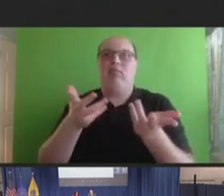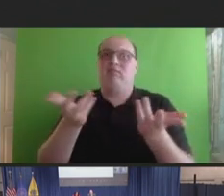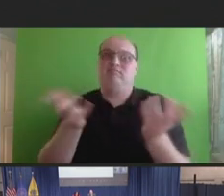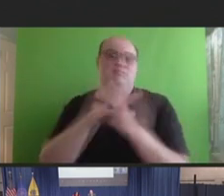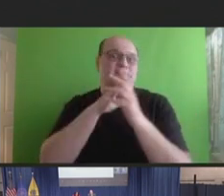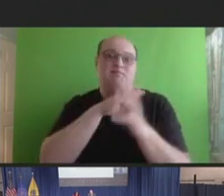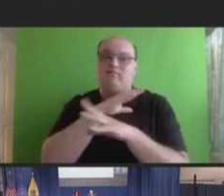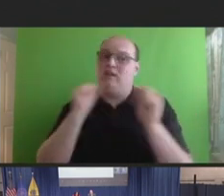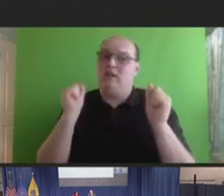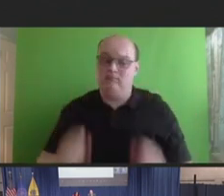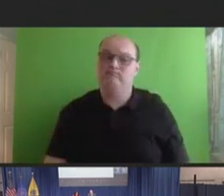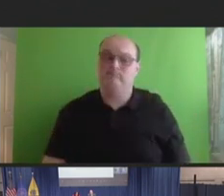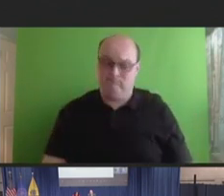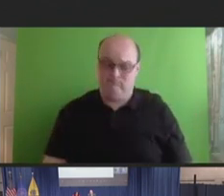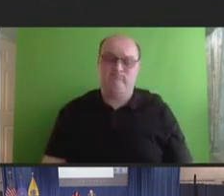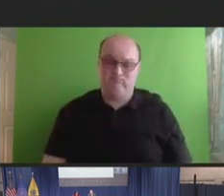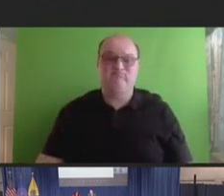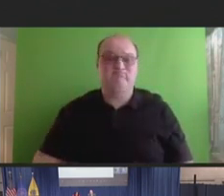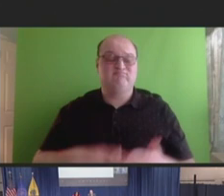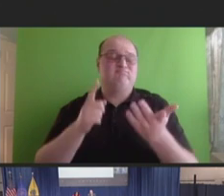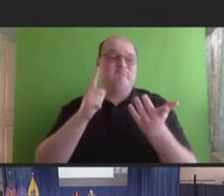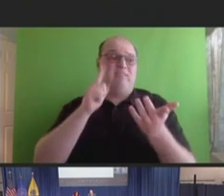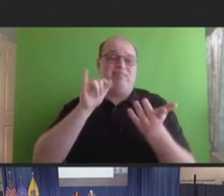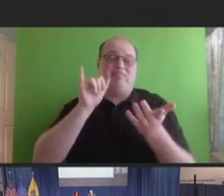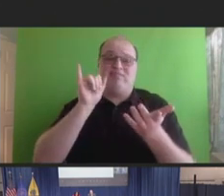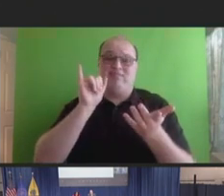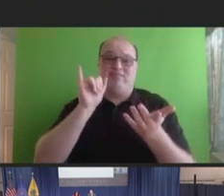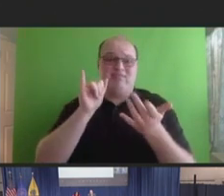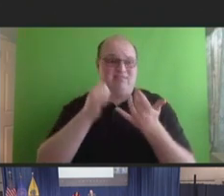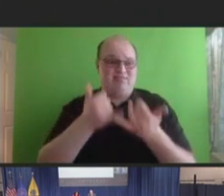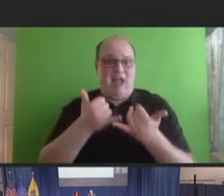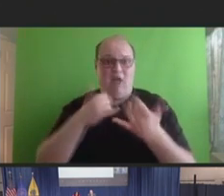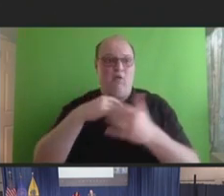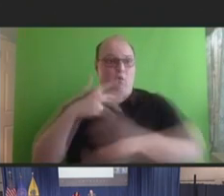And, you know, I think that this is an area that we need to think long and hard about,